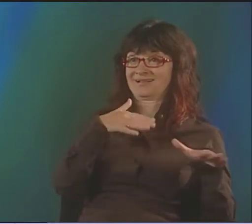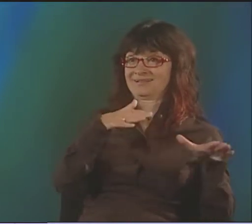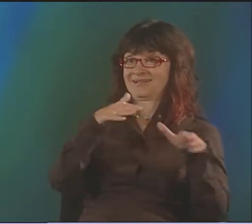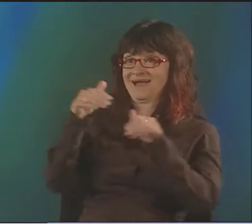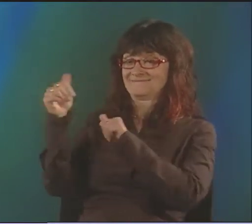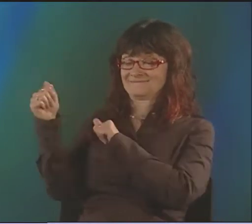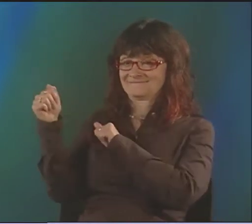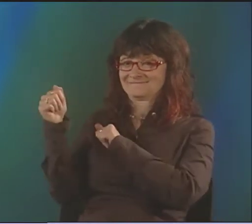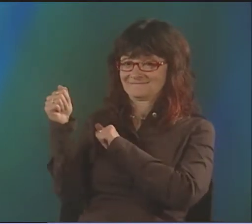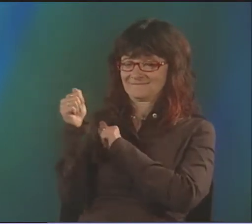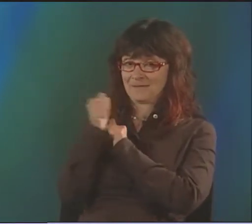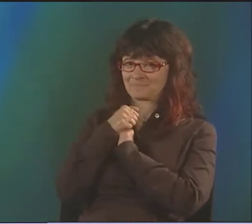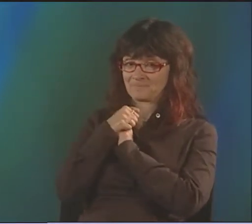OH. UM...